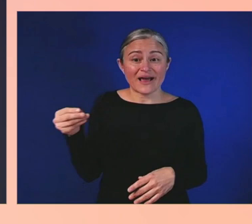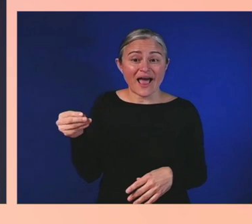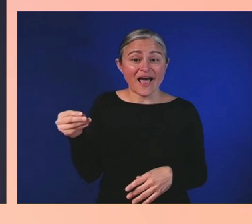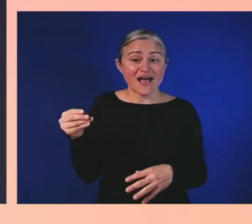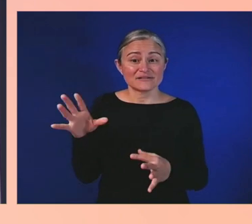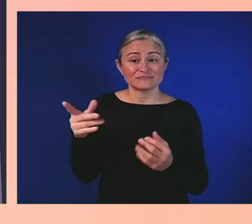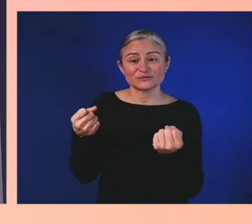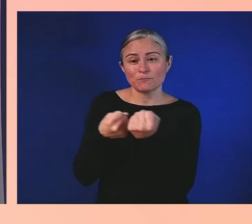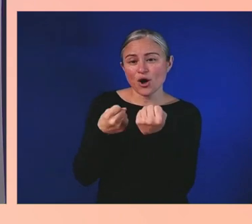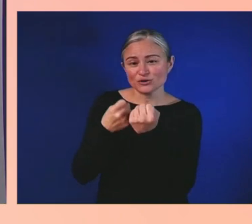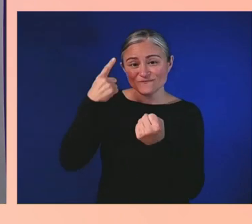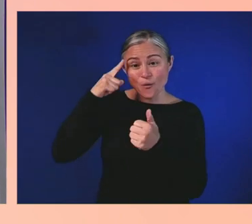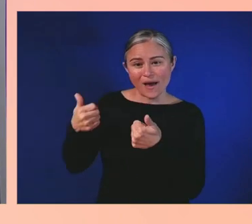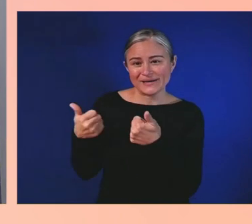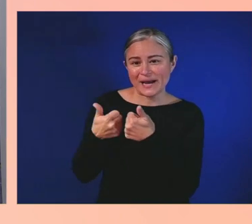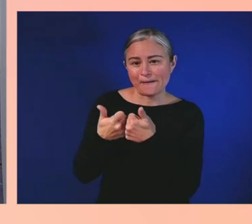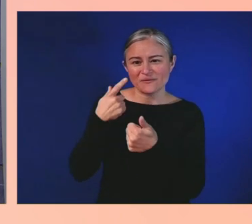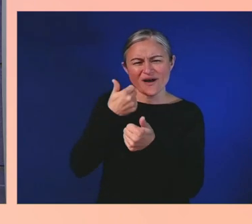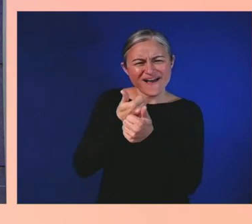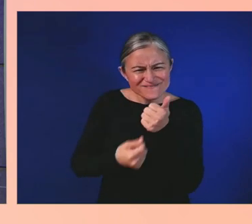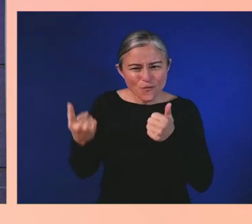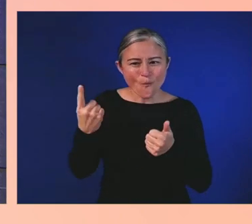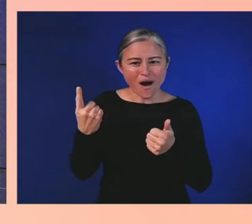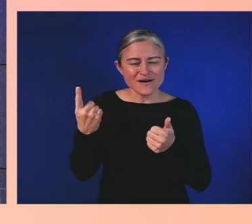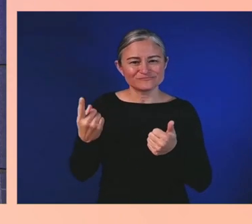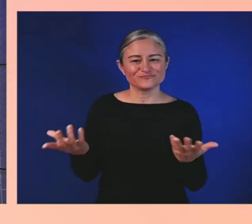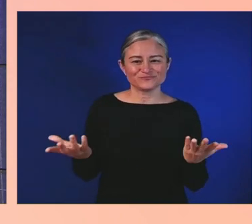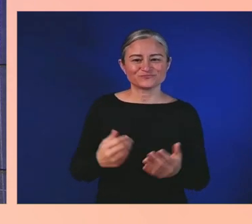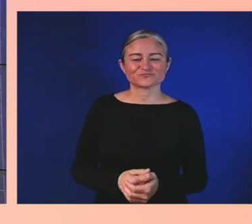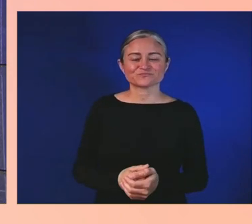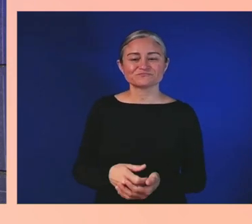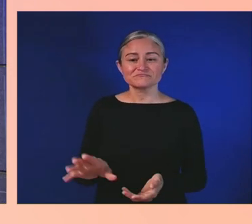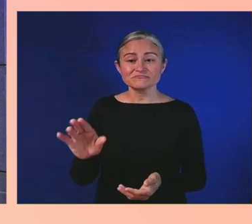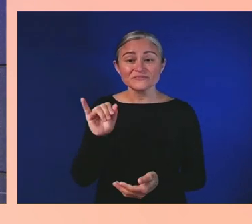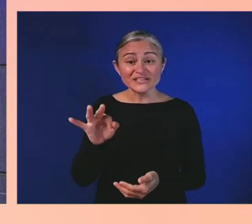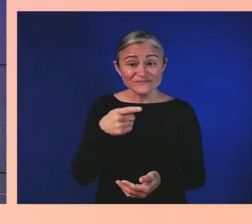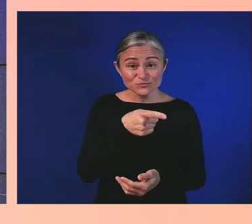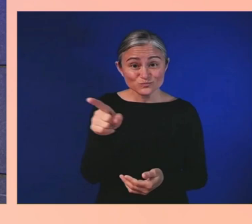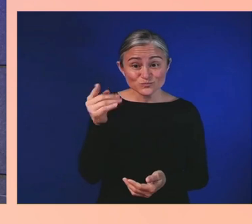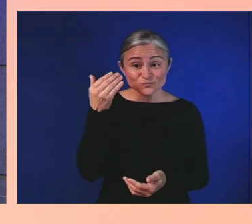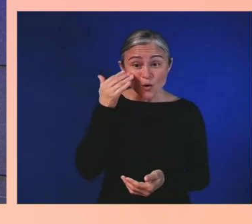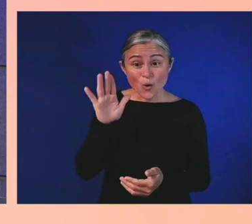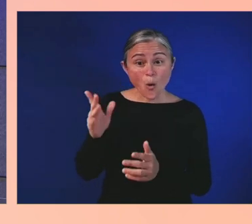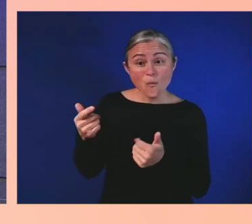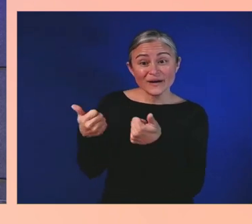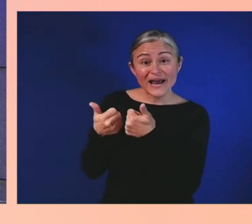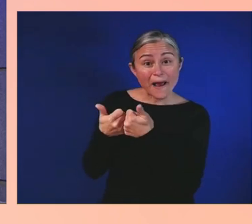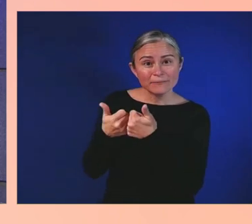Gaming for Everyone is our commitment to make sure that Xbox is a place where everyone has fun.